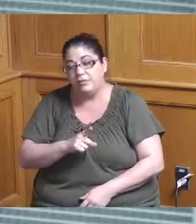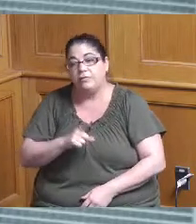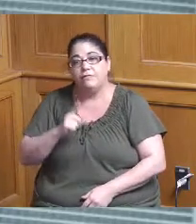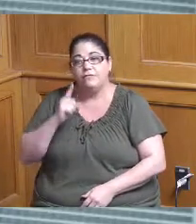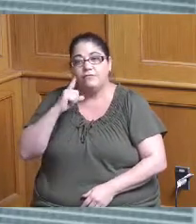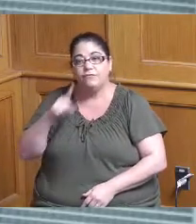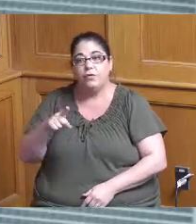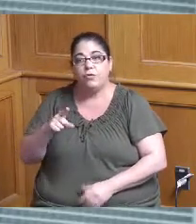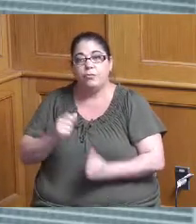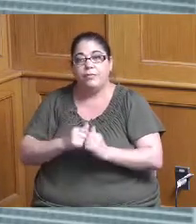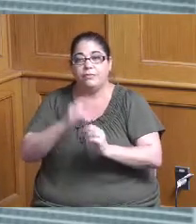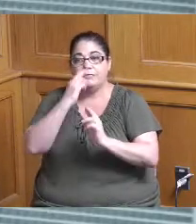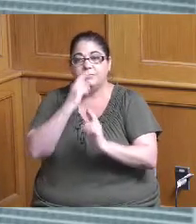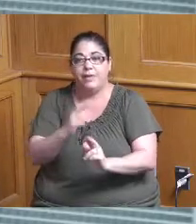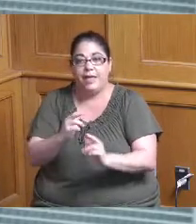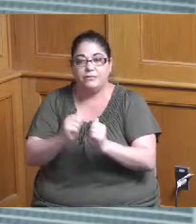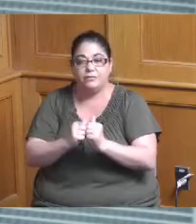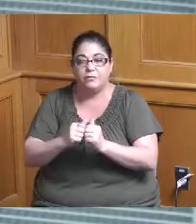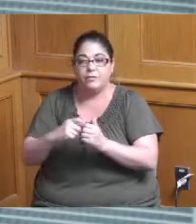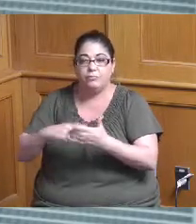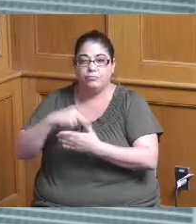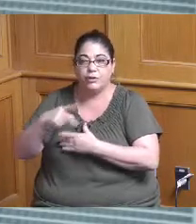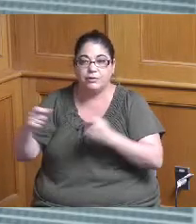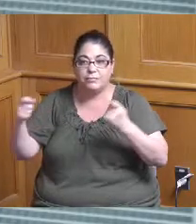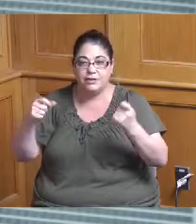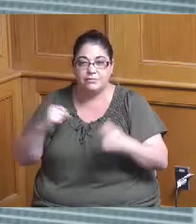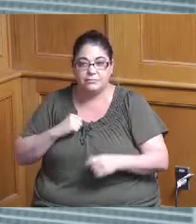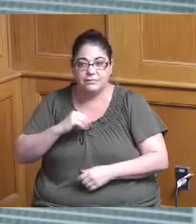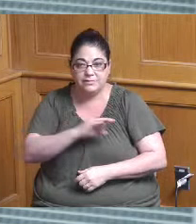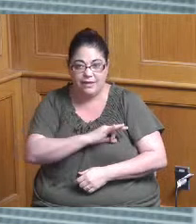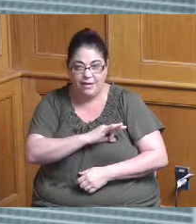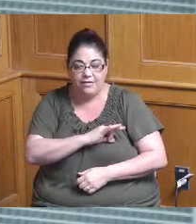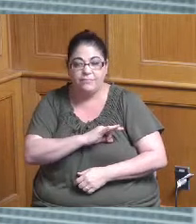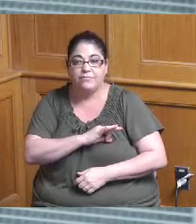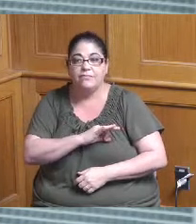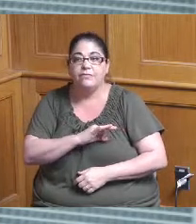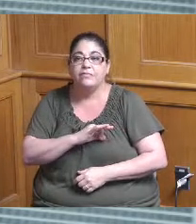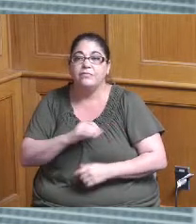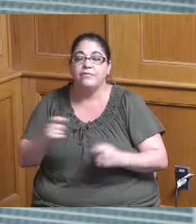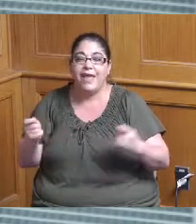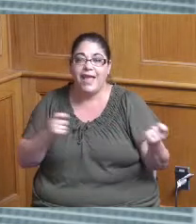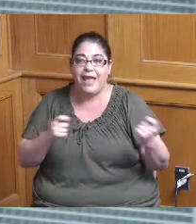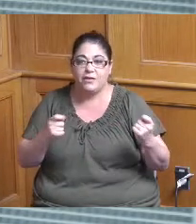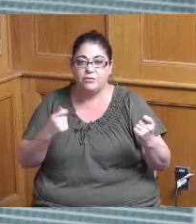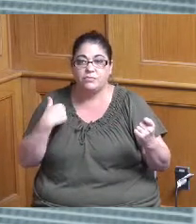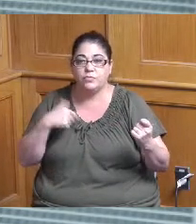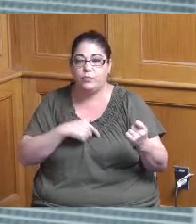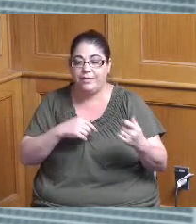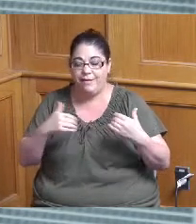with respect to the project management staff that you know manages these projects we have so